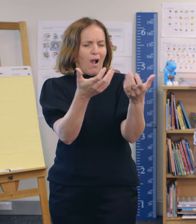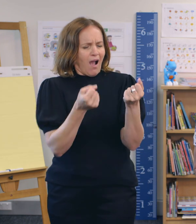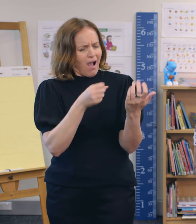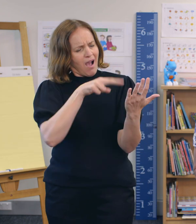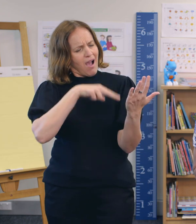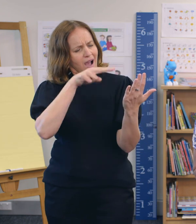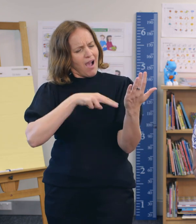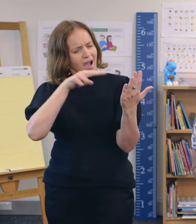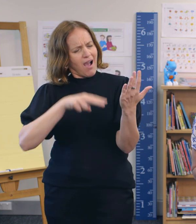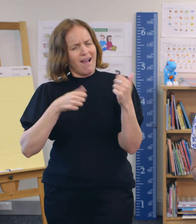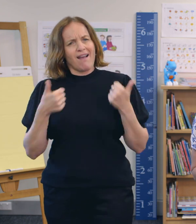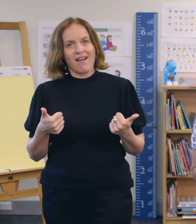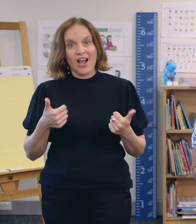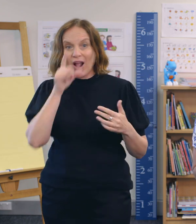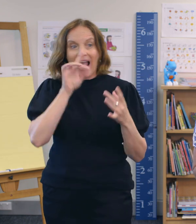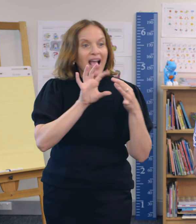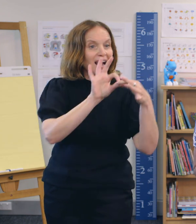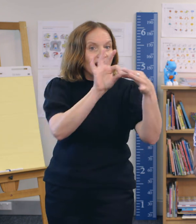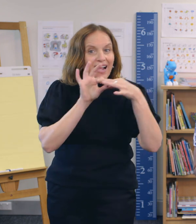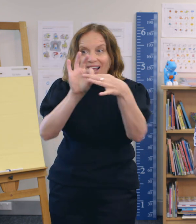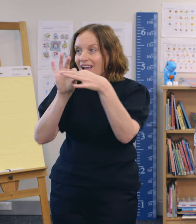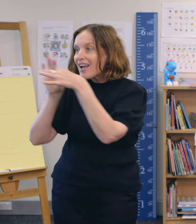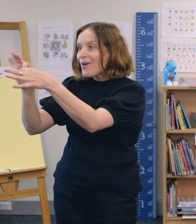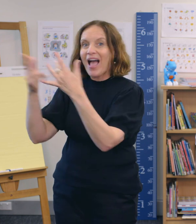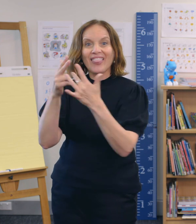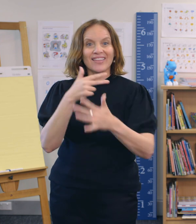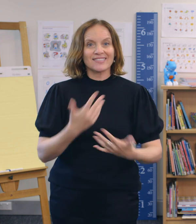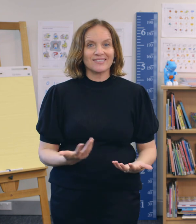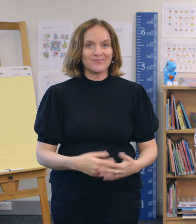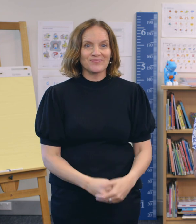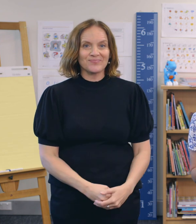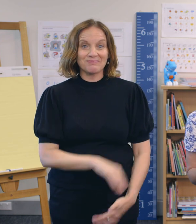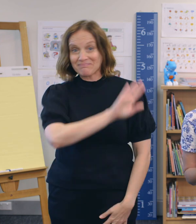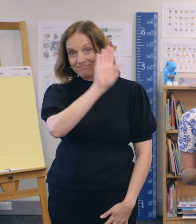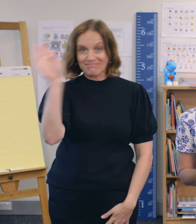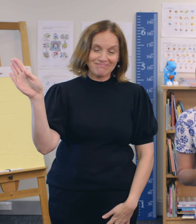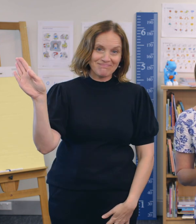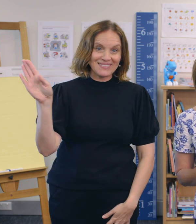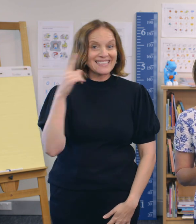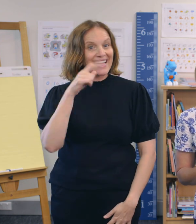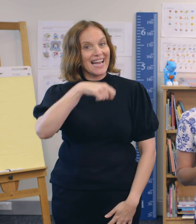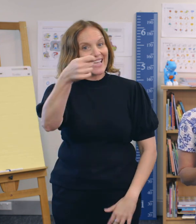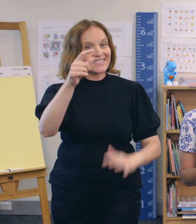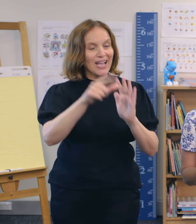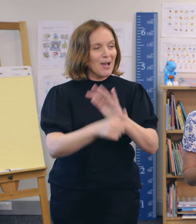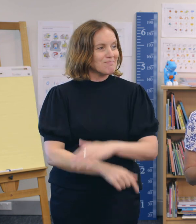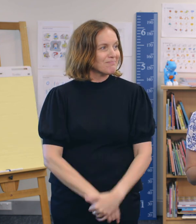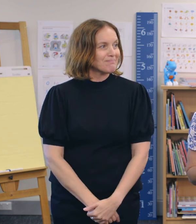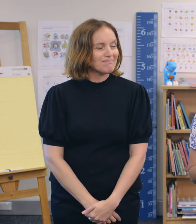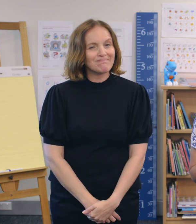and can help you stay connected with others. That's all for now. See you next time!